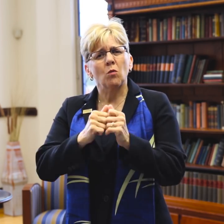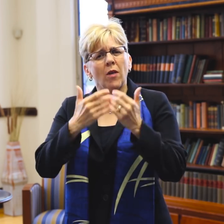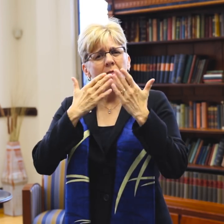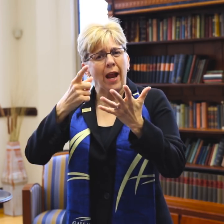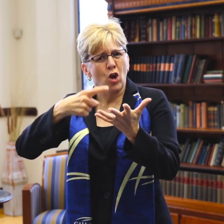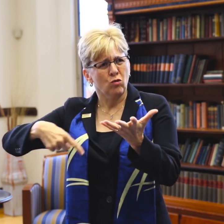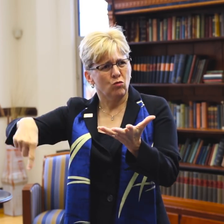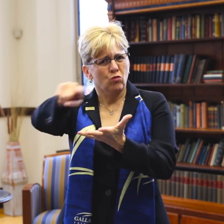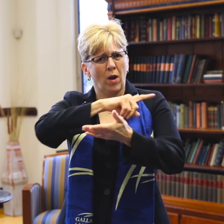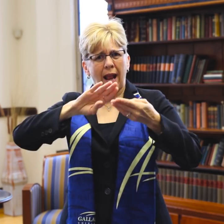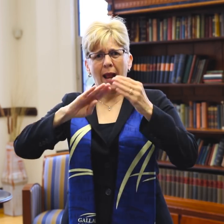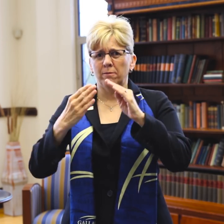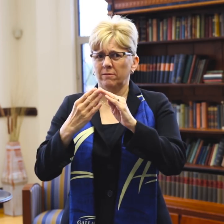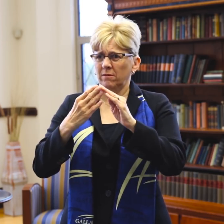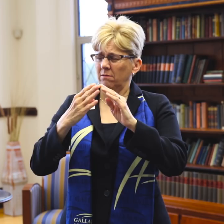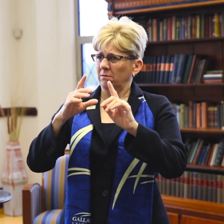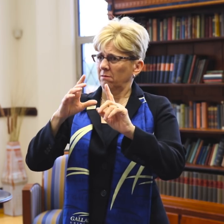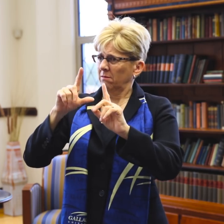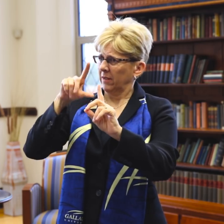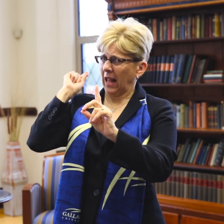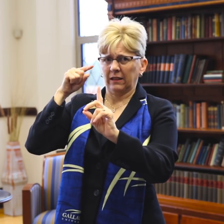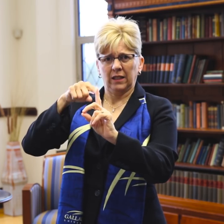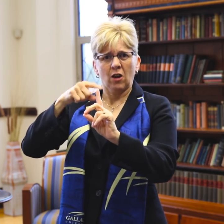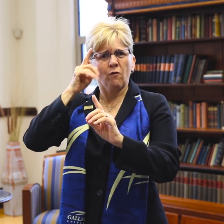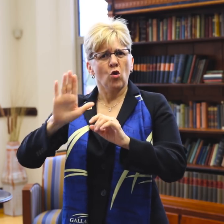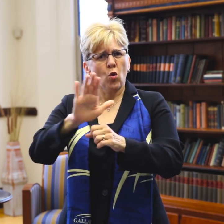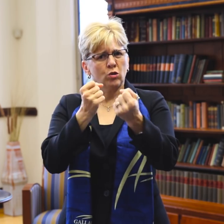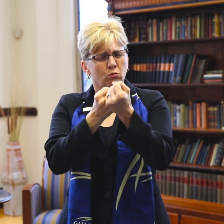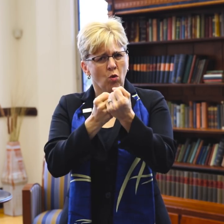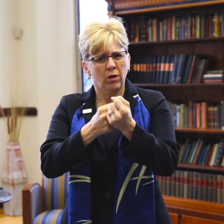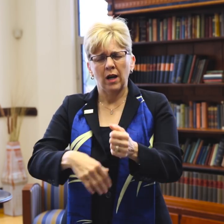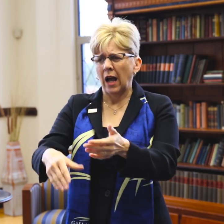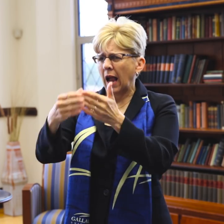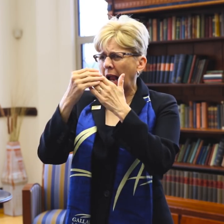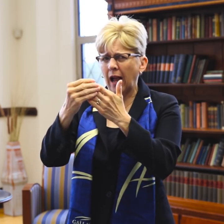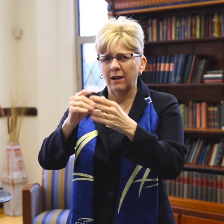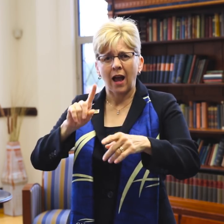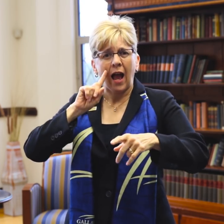My sincerest appreciation goes to the entire campus community for your support, guidance, commitment,